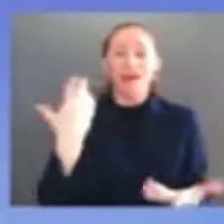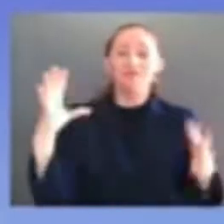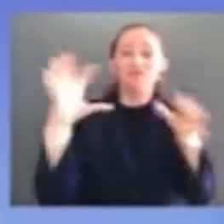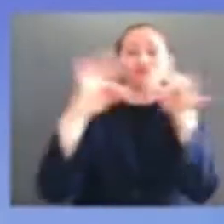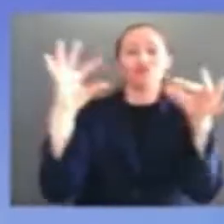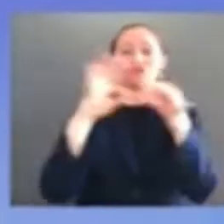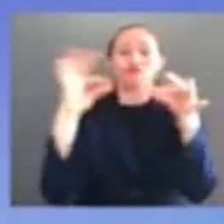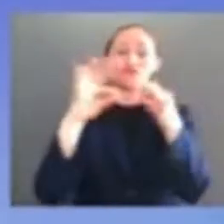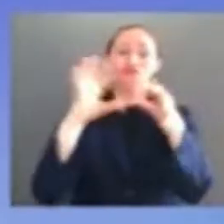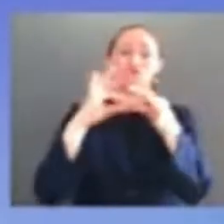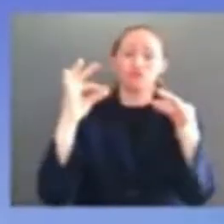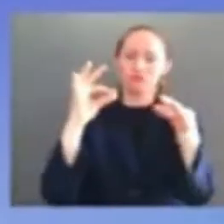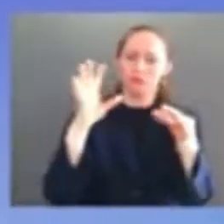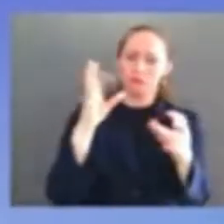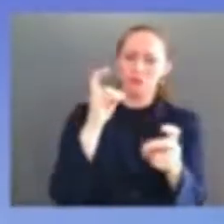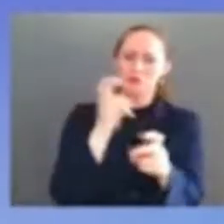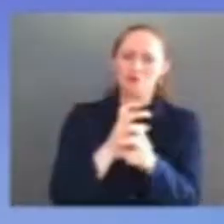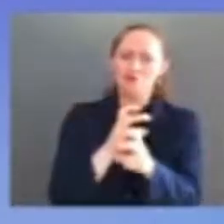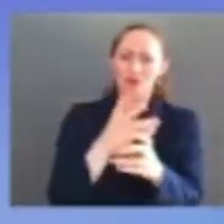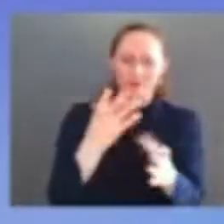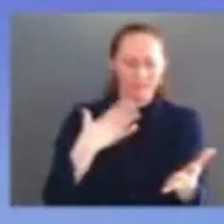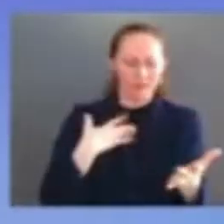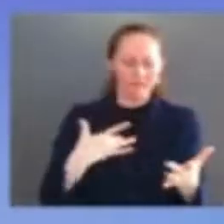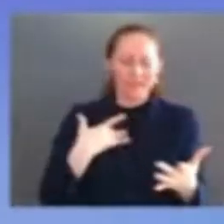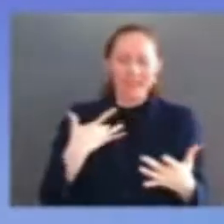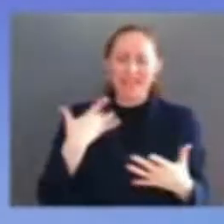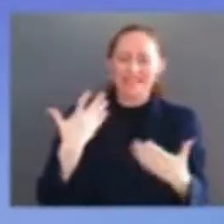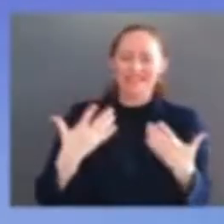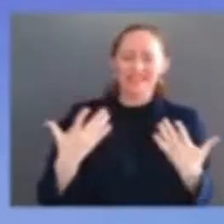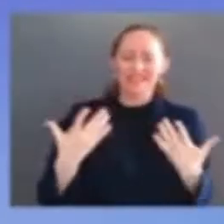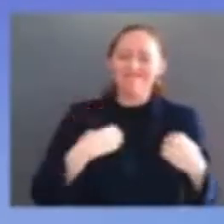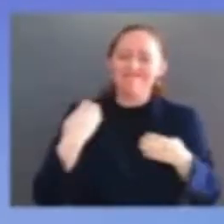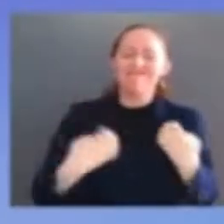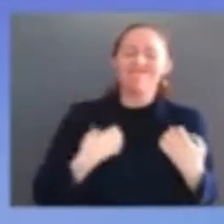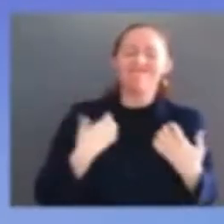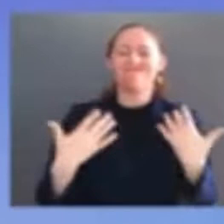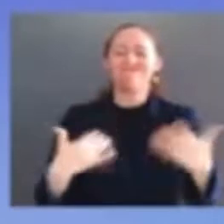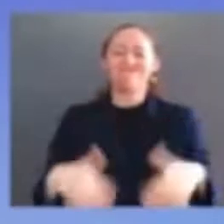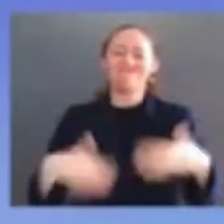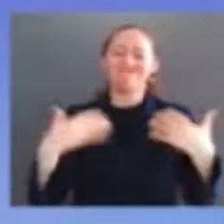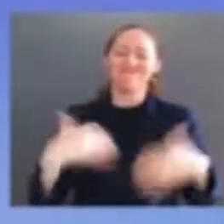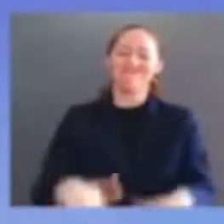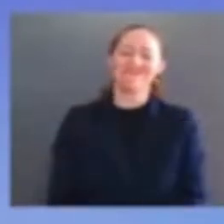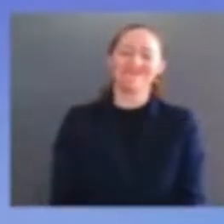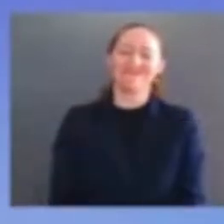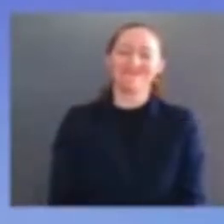first as always i have to give thanks to god for delivering me as promised